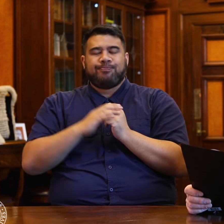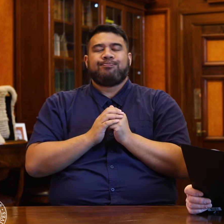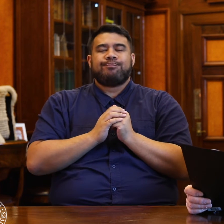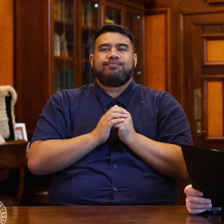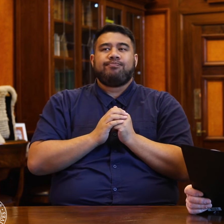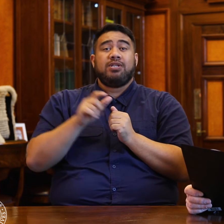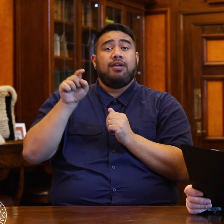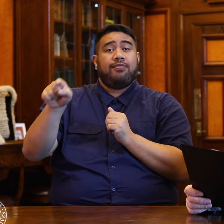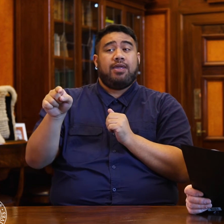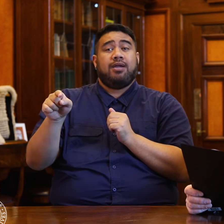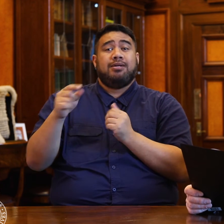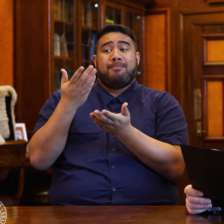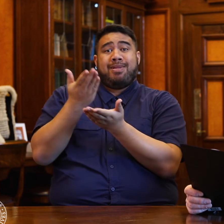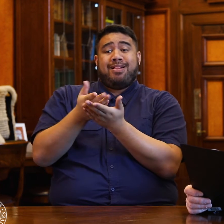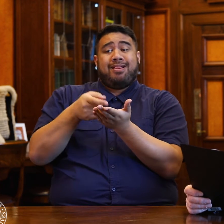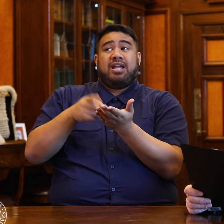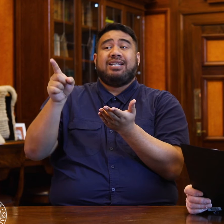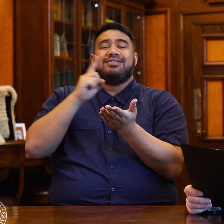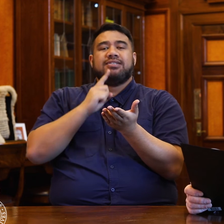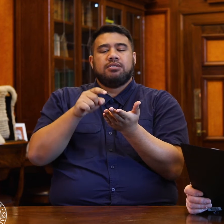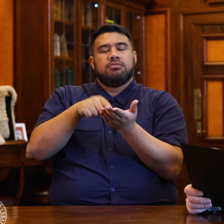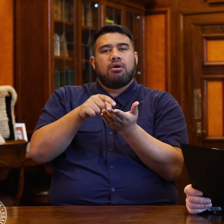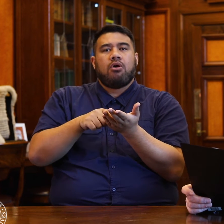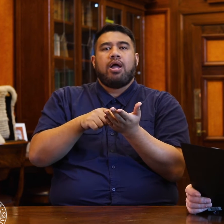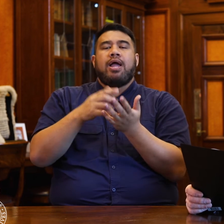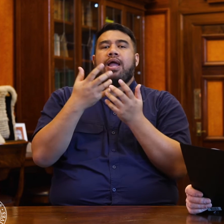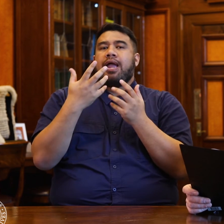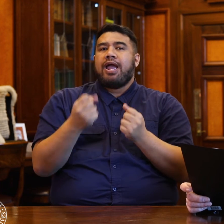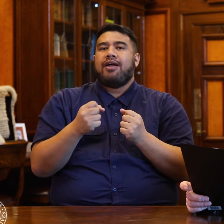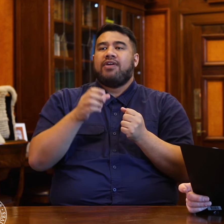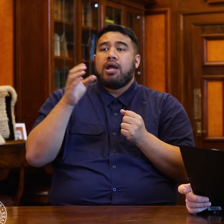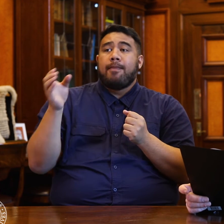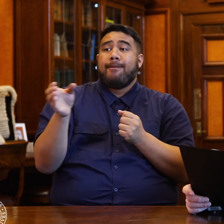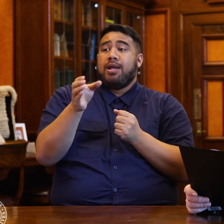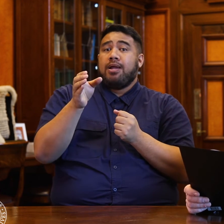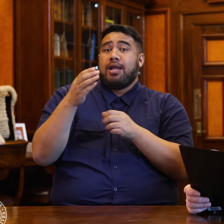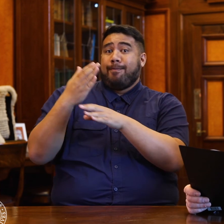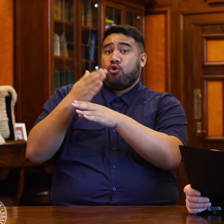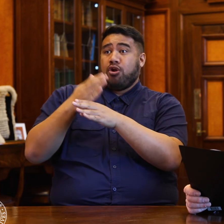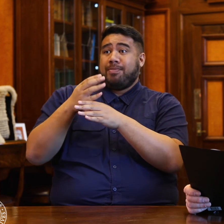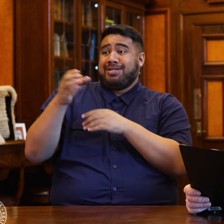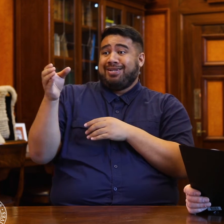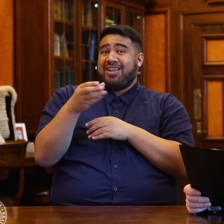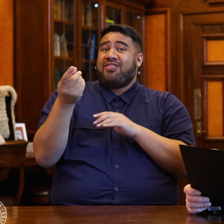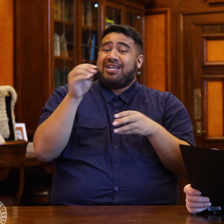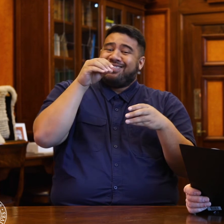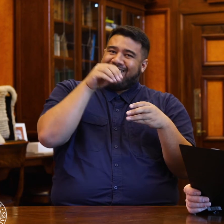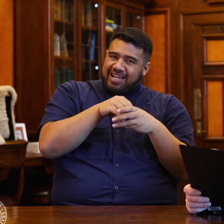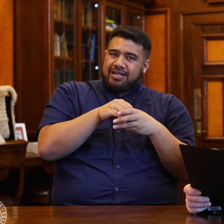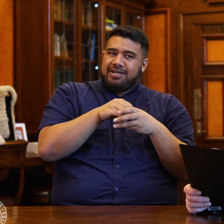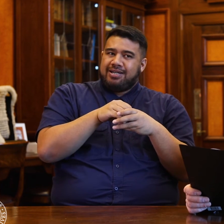What it does is bring sustainable employment into the mix as well as price stability, and